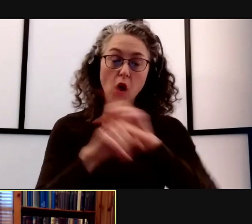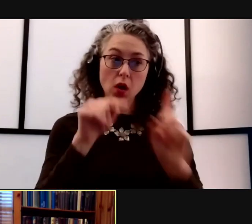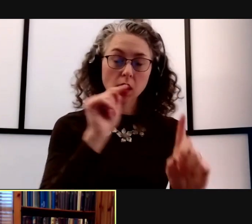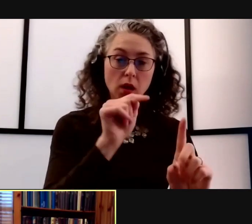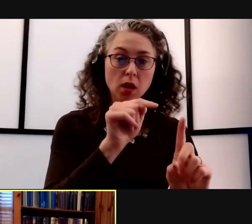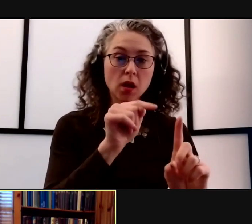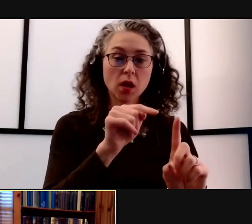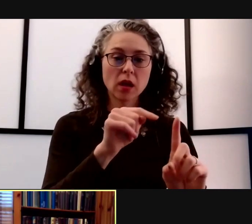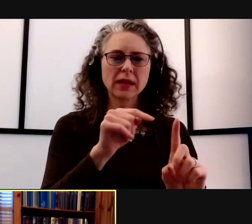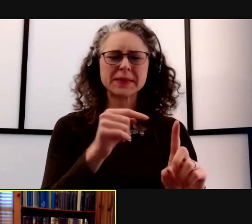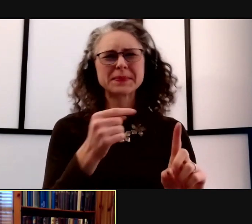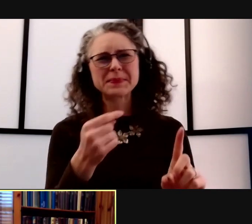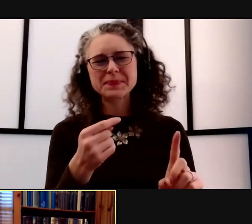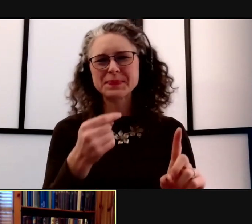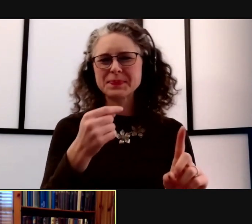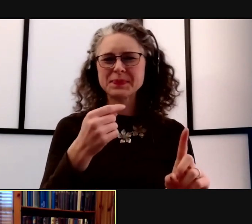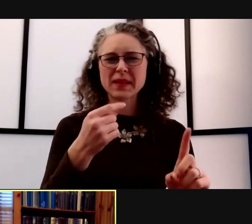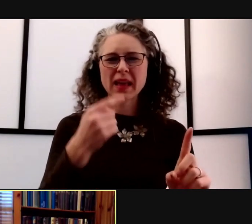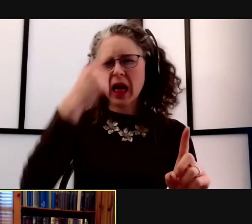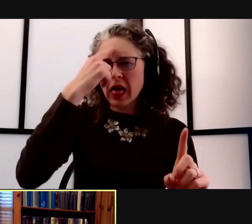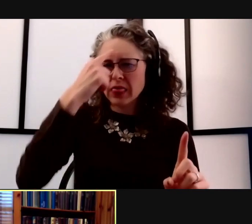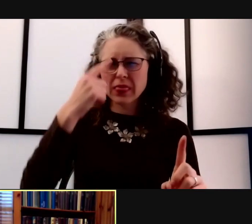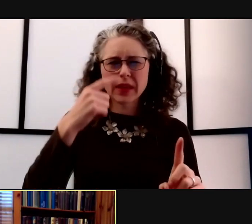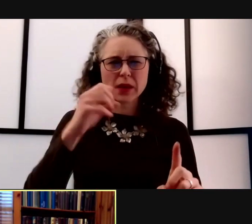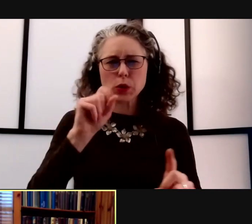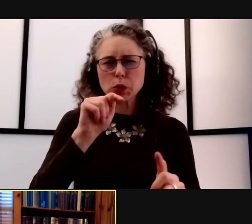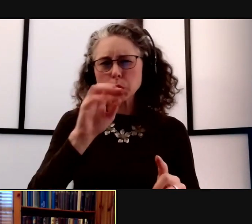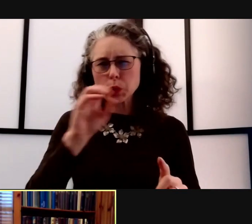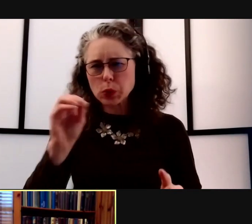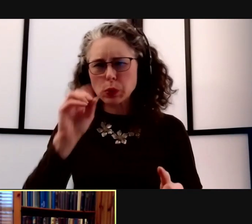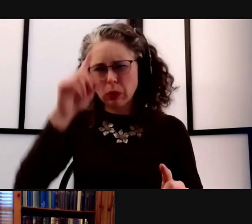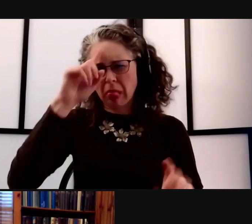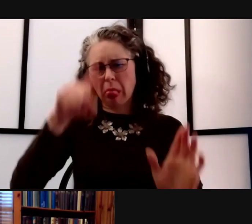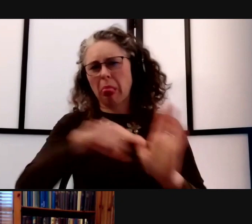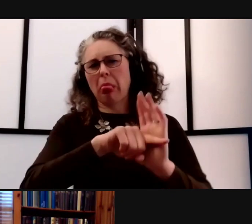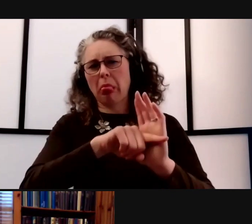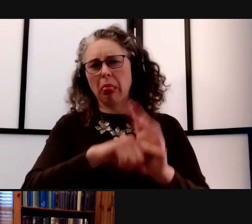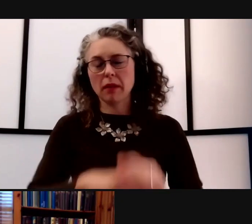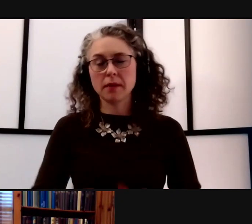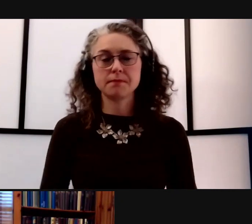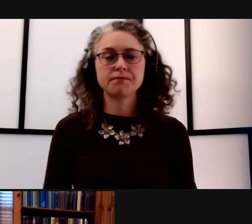is a bit too pessimistic based on what we now know. I agree fully.